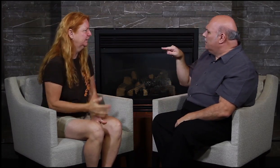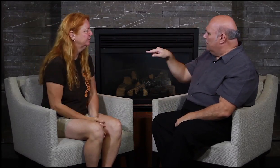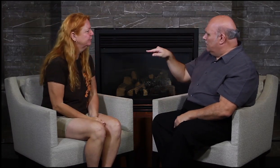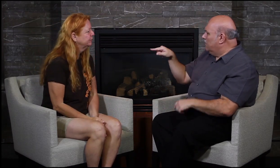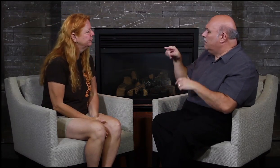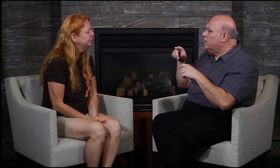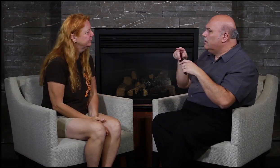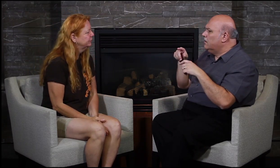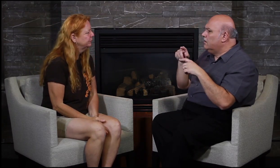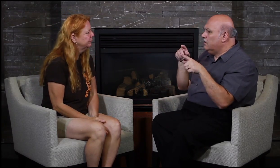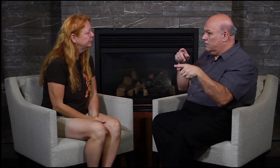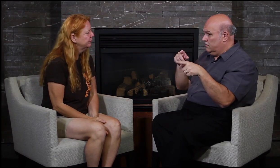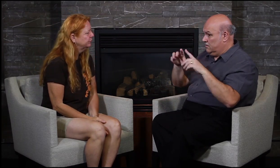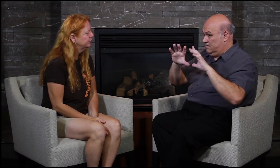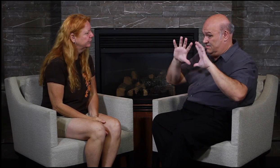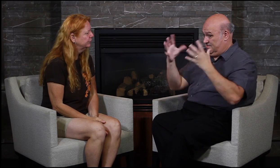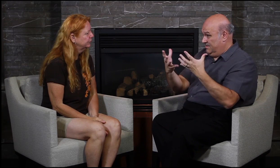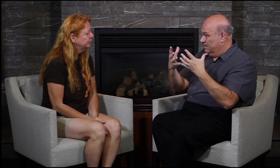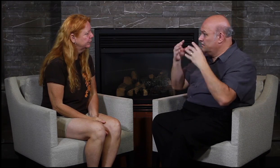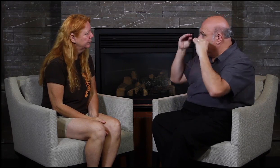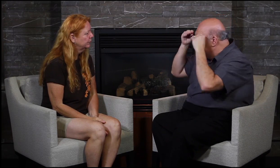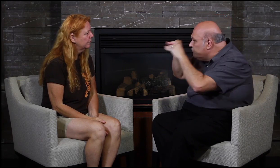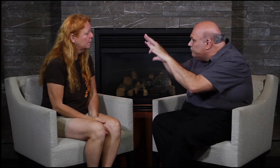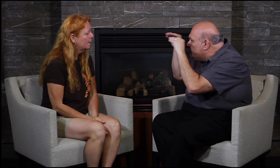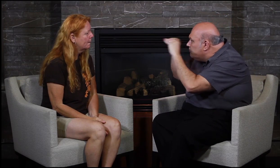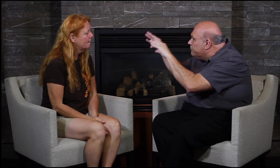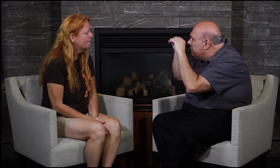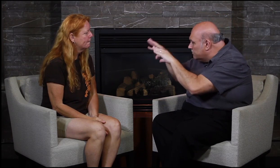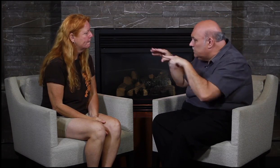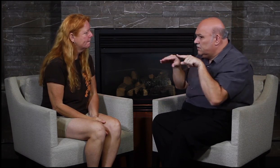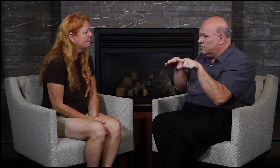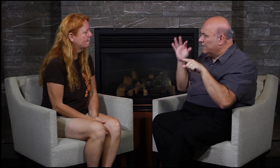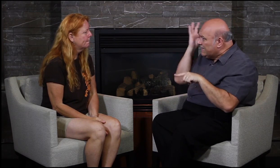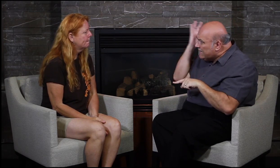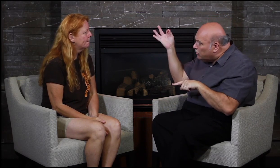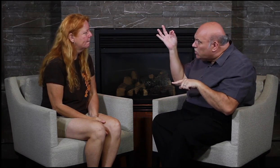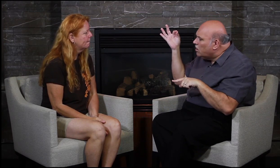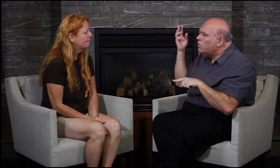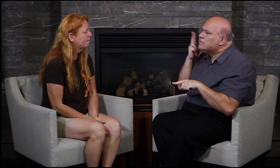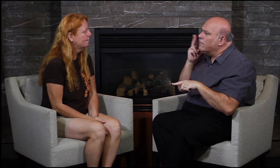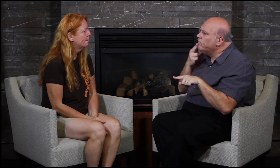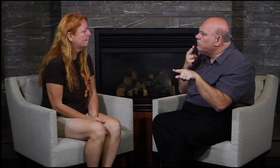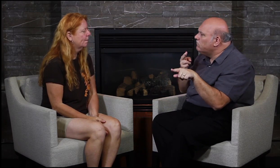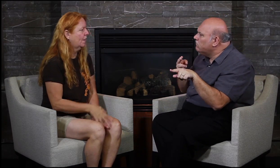Are the students in the course deaf or hearing?